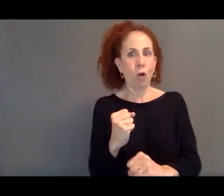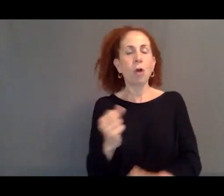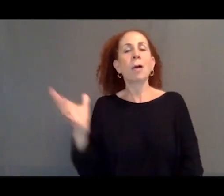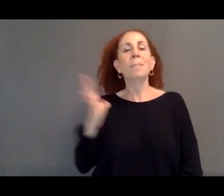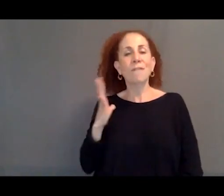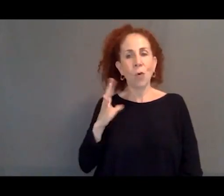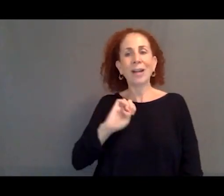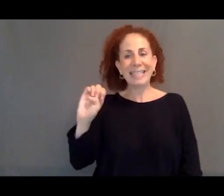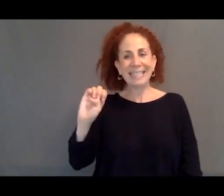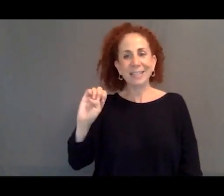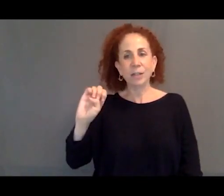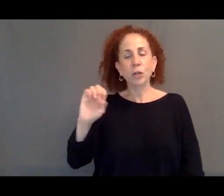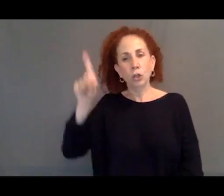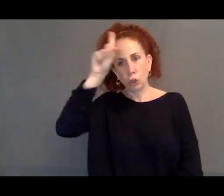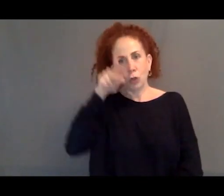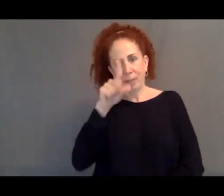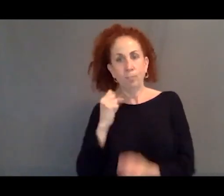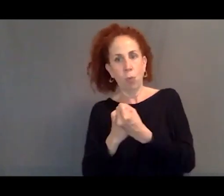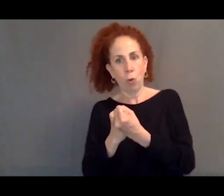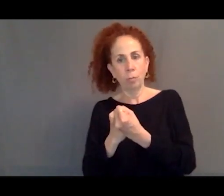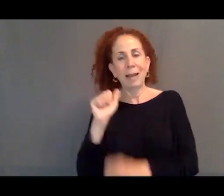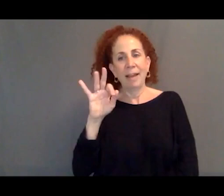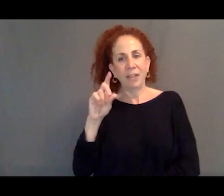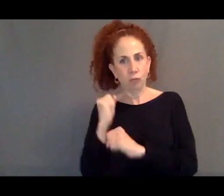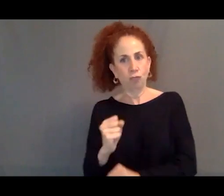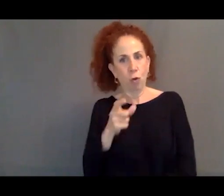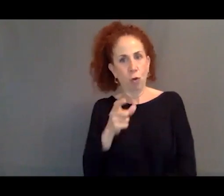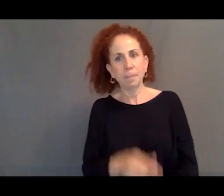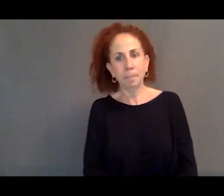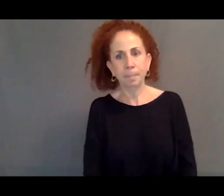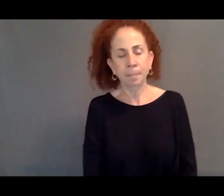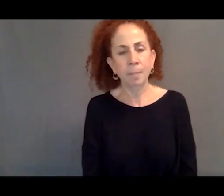Germany, that support for the AfD is quite strong.